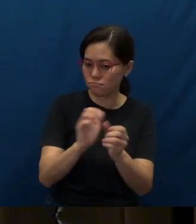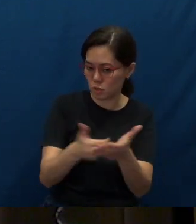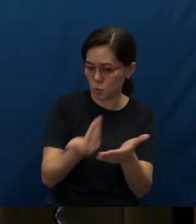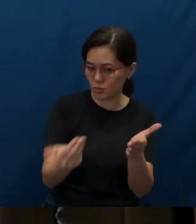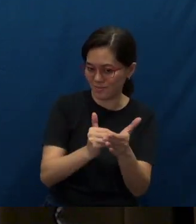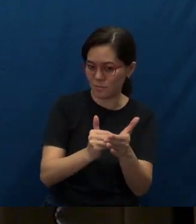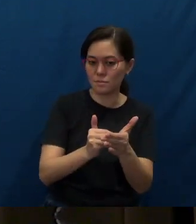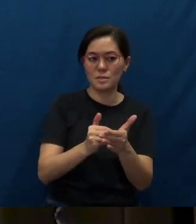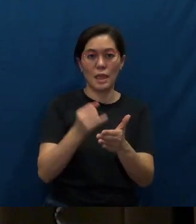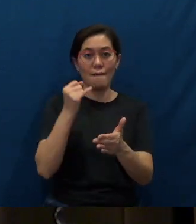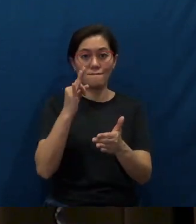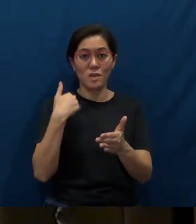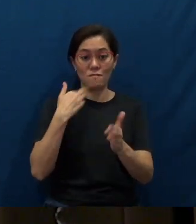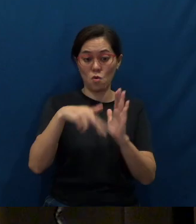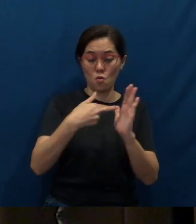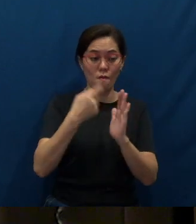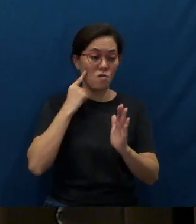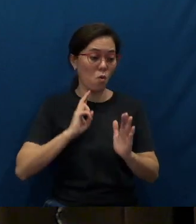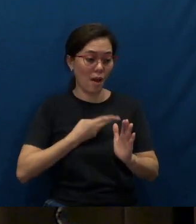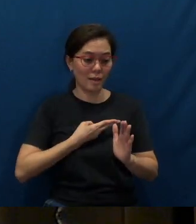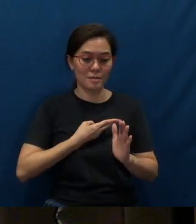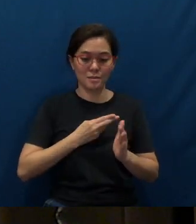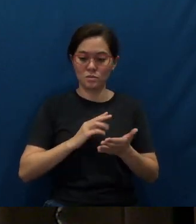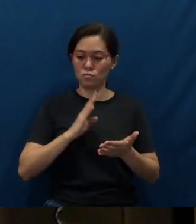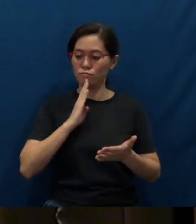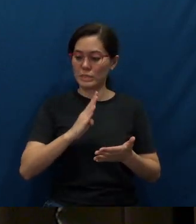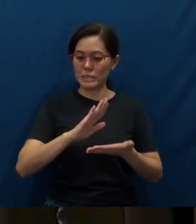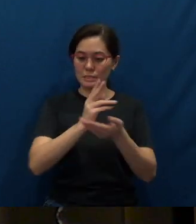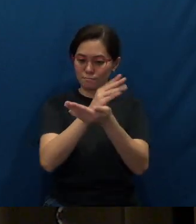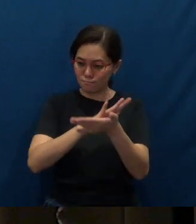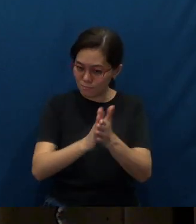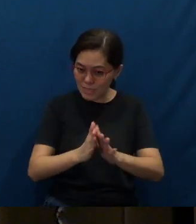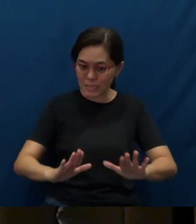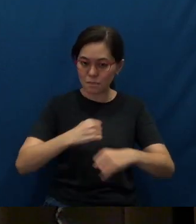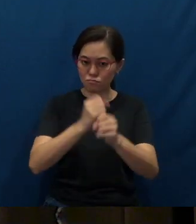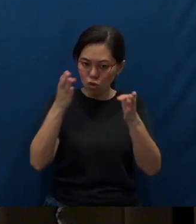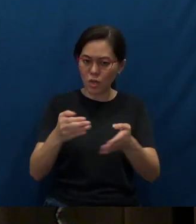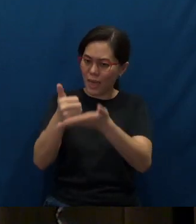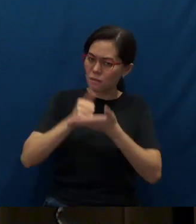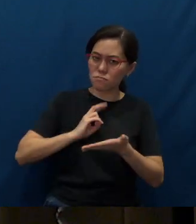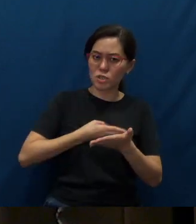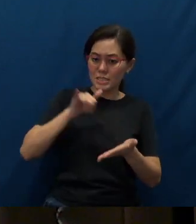If there's a role for us to play as a peacemaker, Lord, would You help us, in this Chinese New Year season,